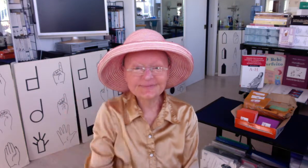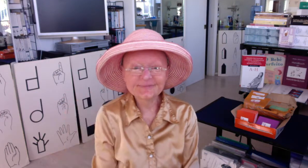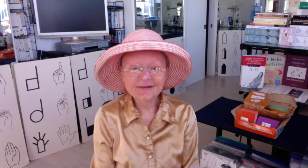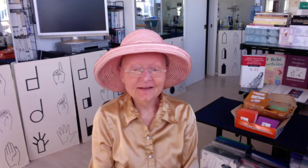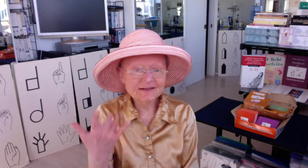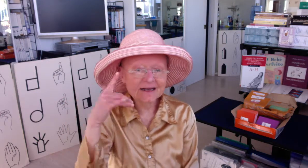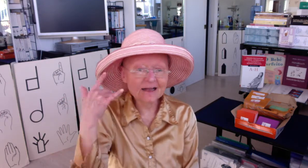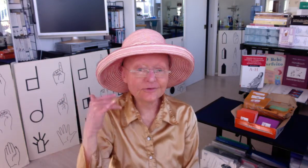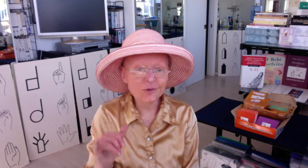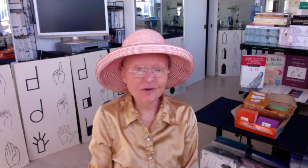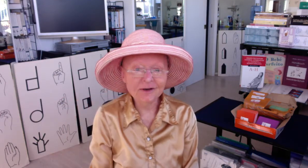Yeah. This is California.